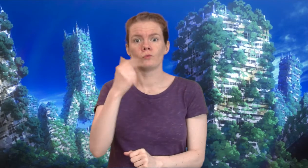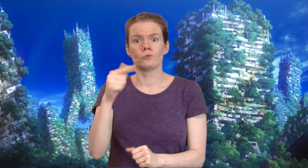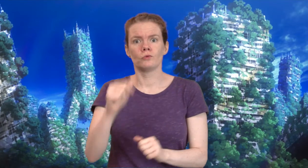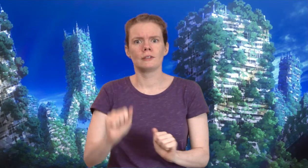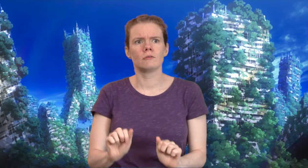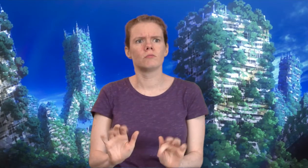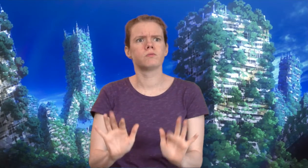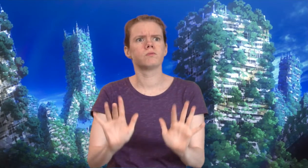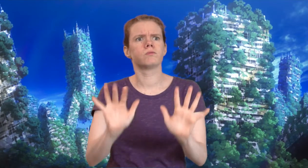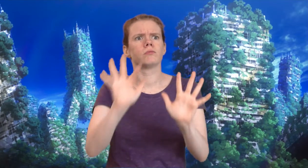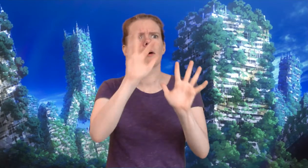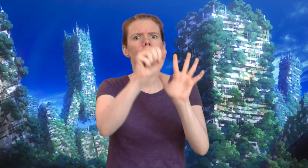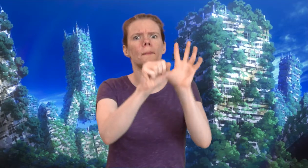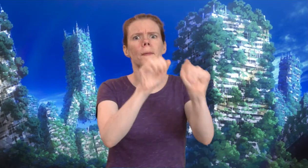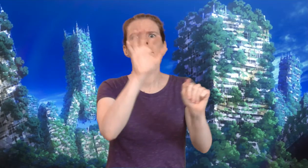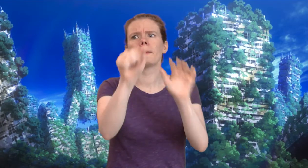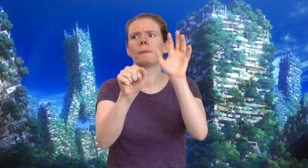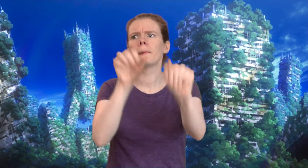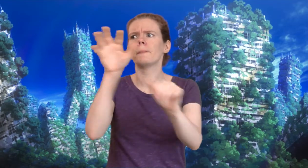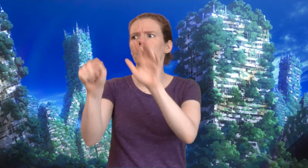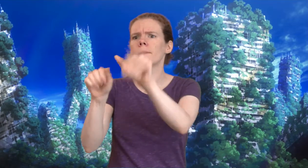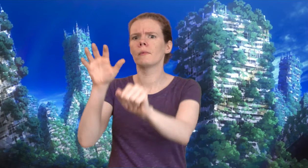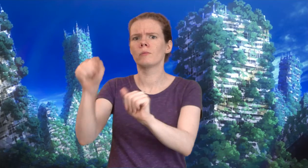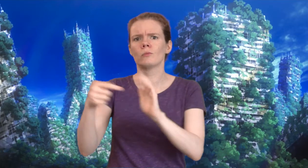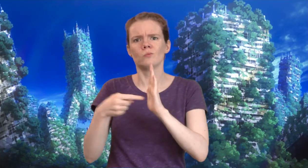Green vegetation reclaim the structures.